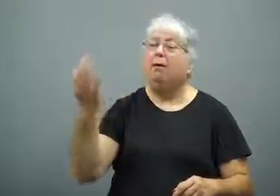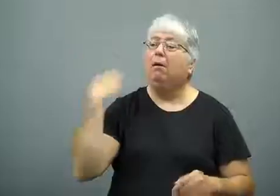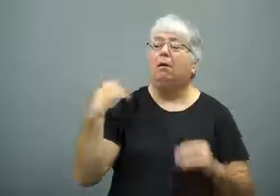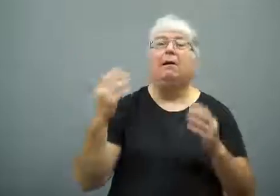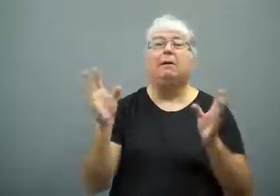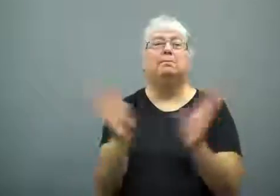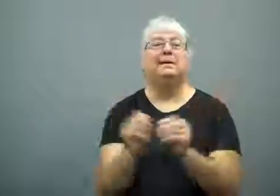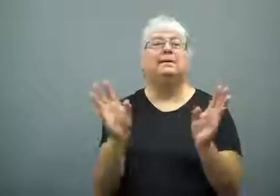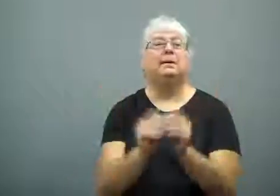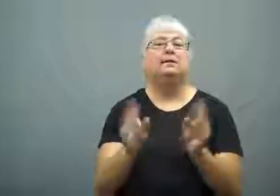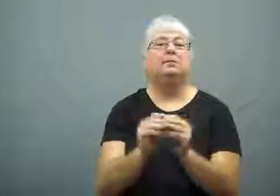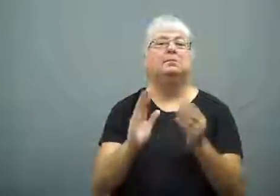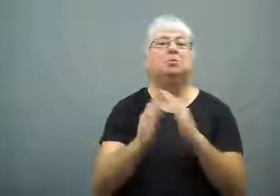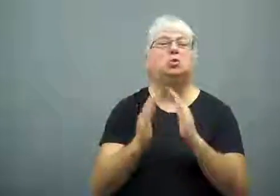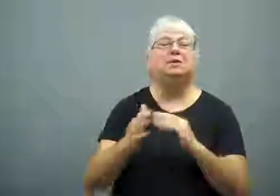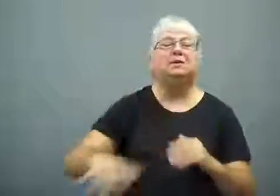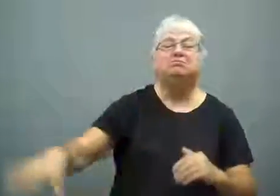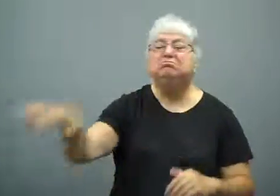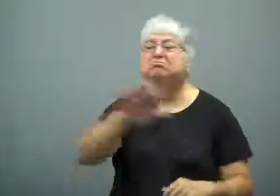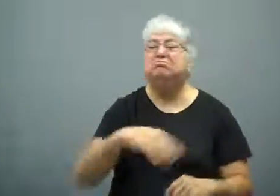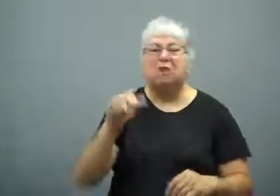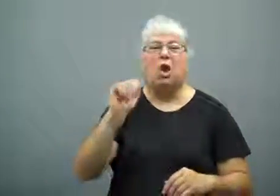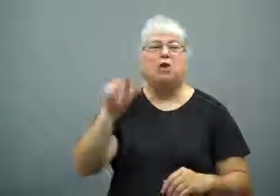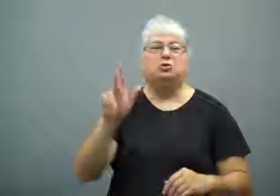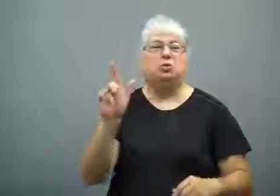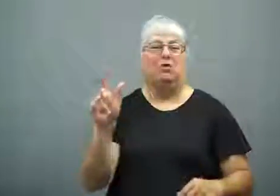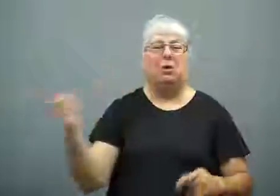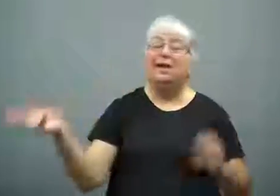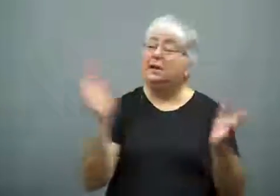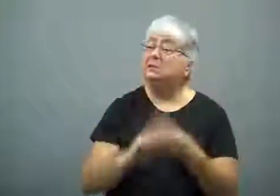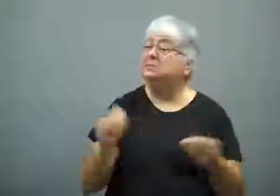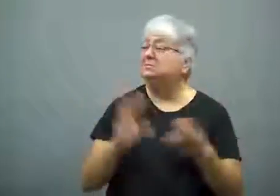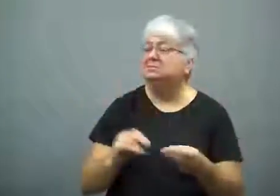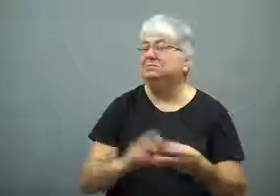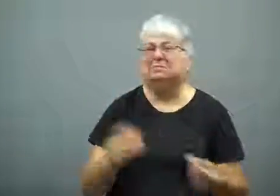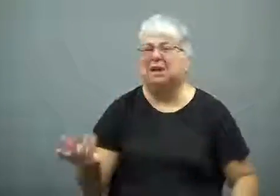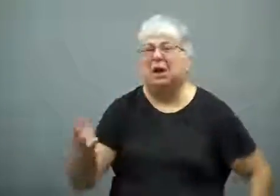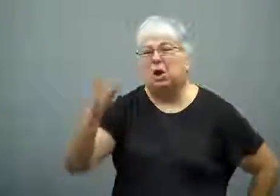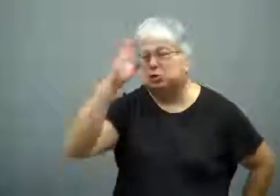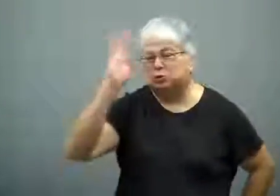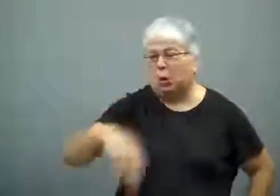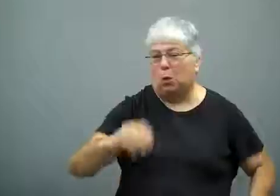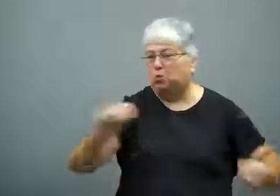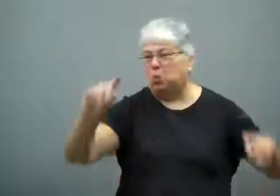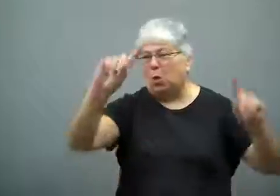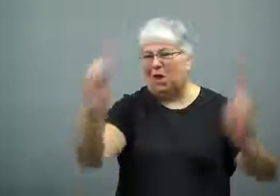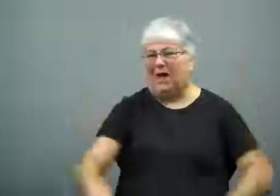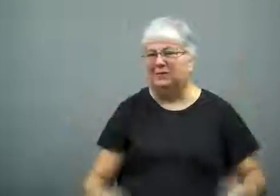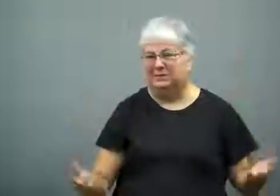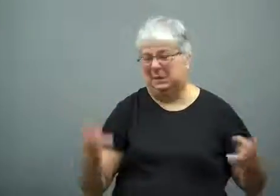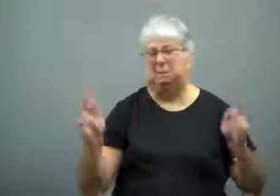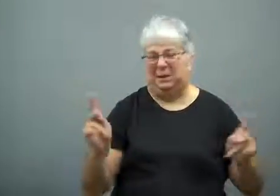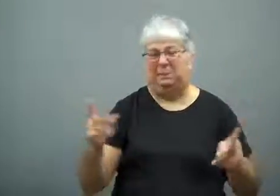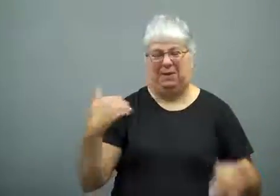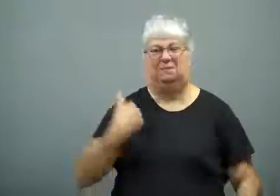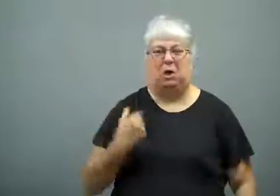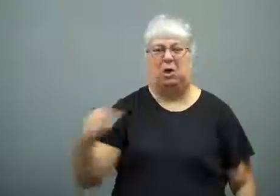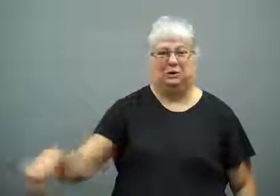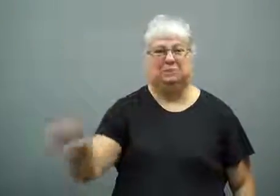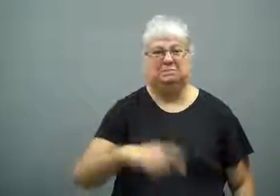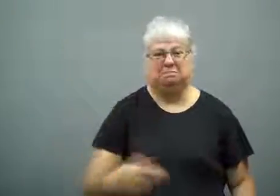He was at a community meeting on August 23.